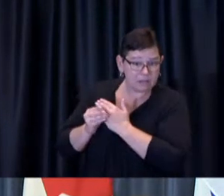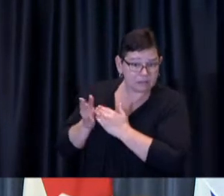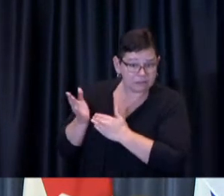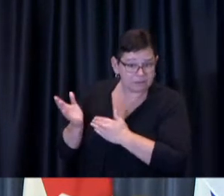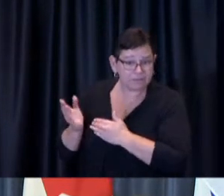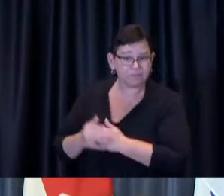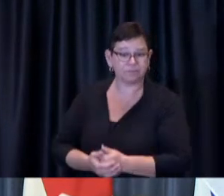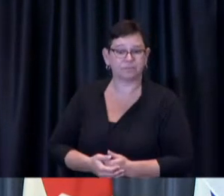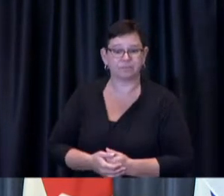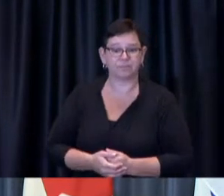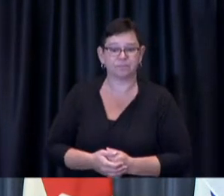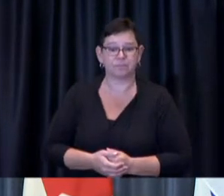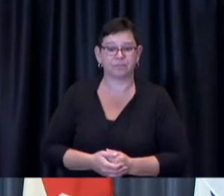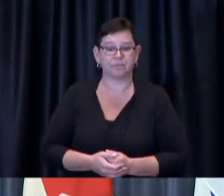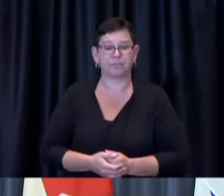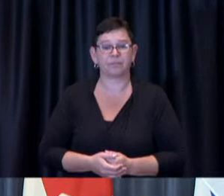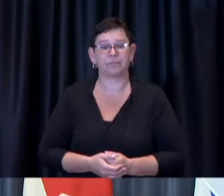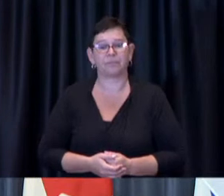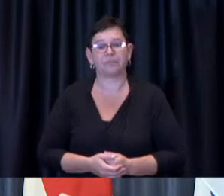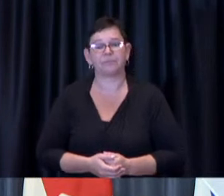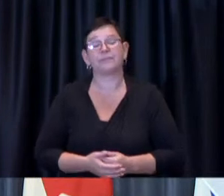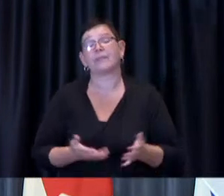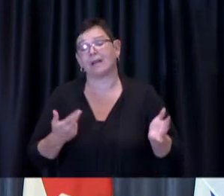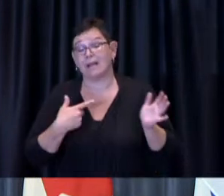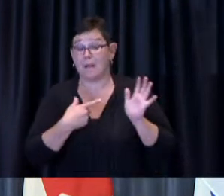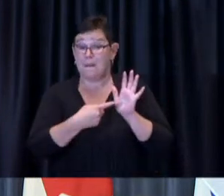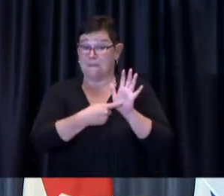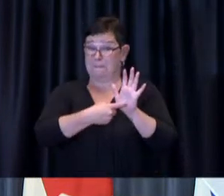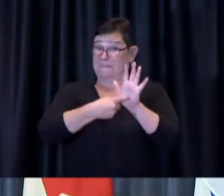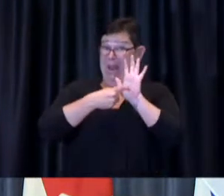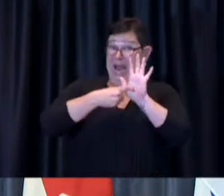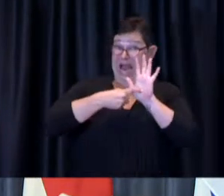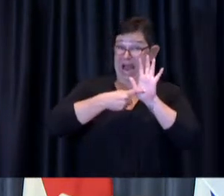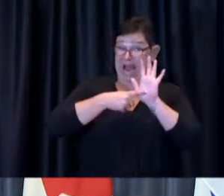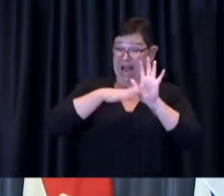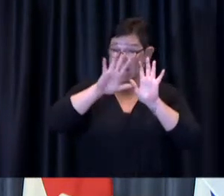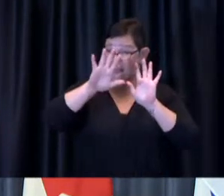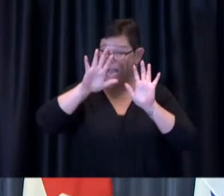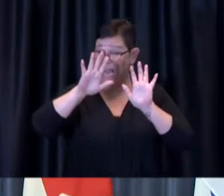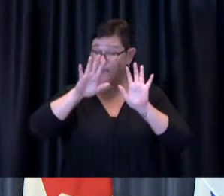notion of mandates sounds simple it is of course far more complicated than it might seem at first